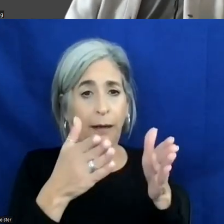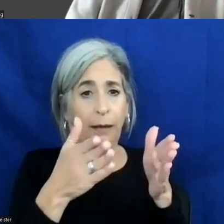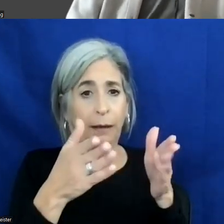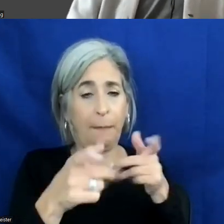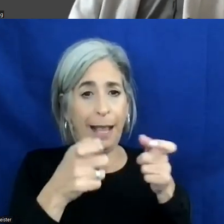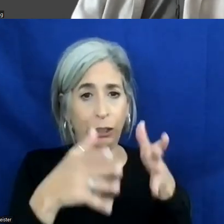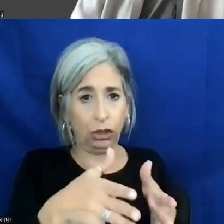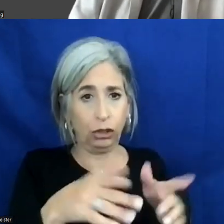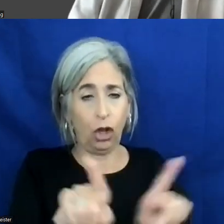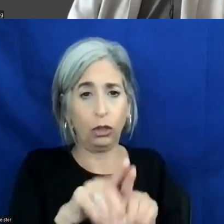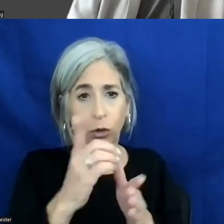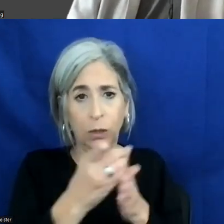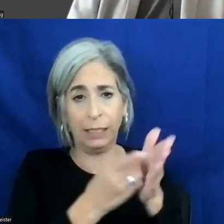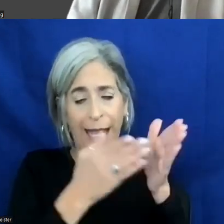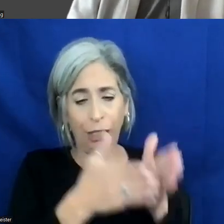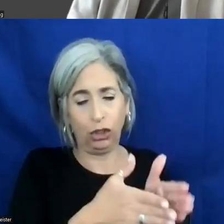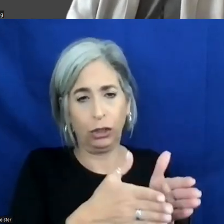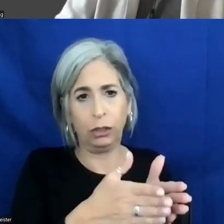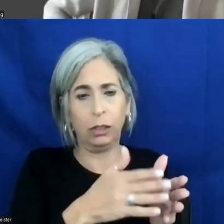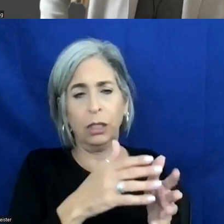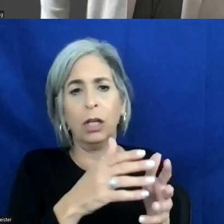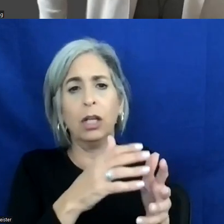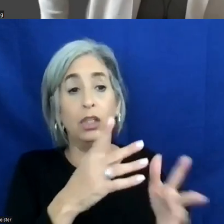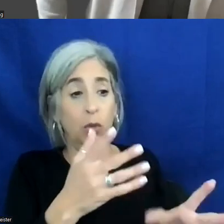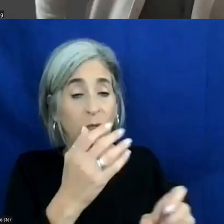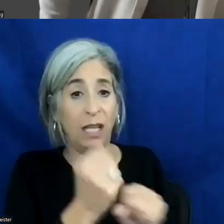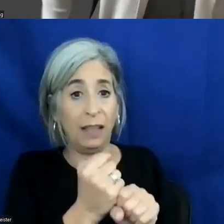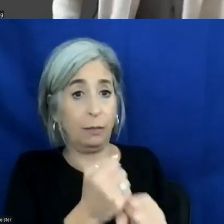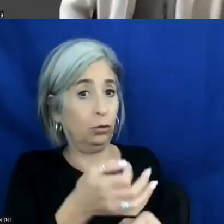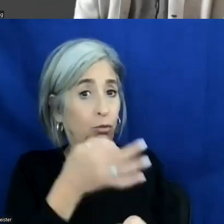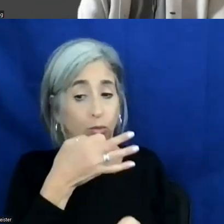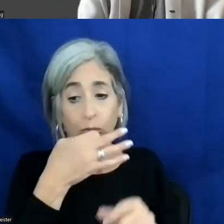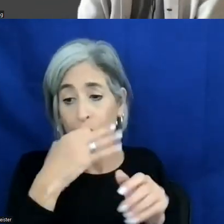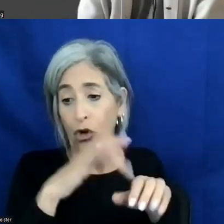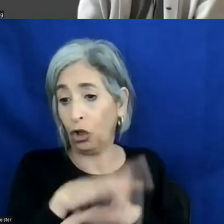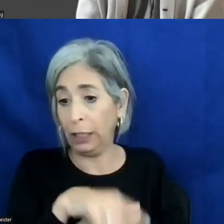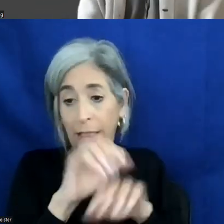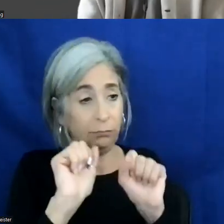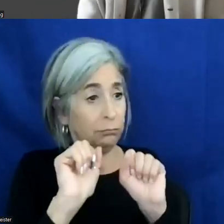So I would say, you know, which stage would you get them in, get them in as early as possible